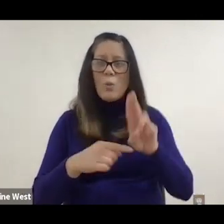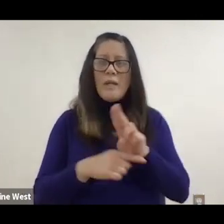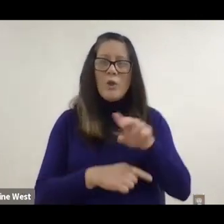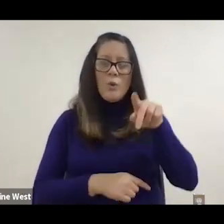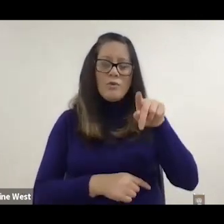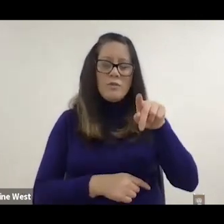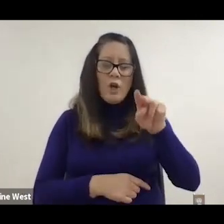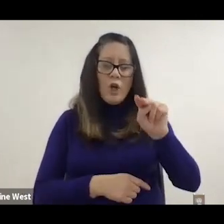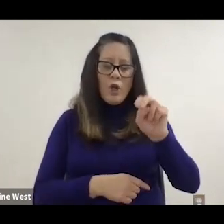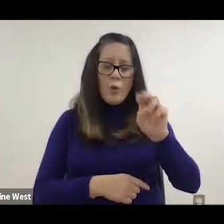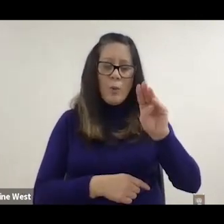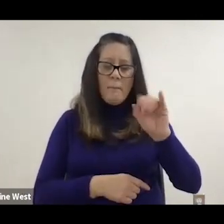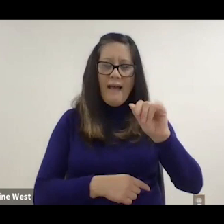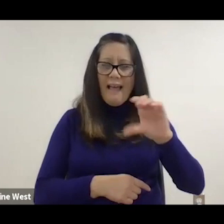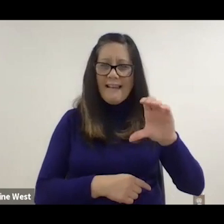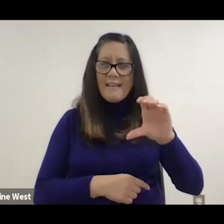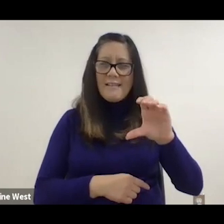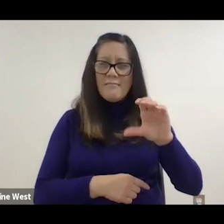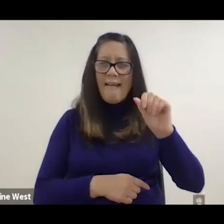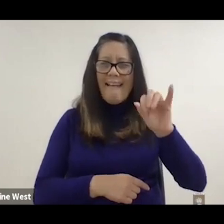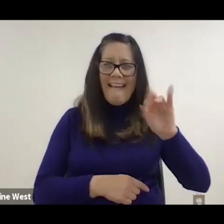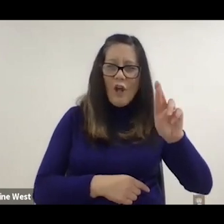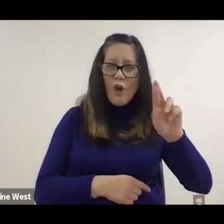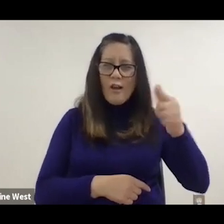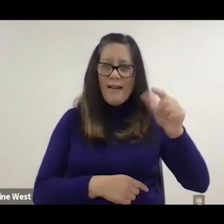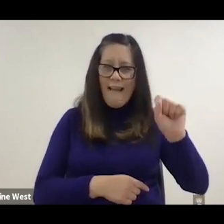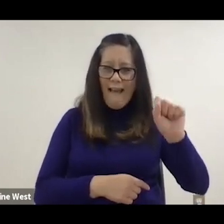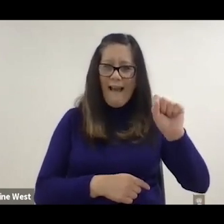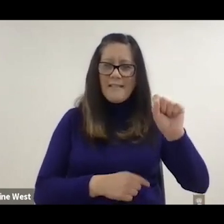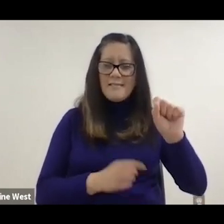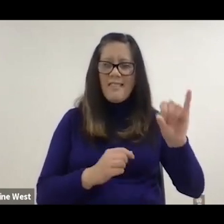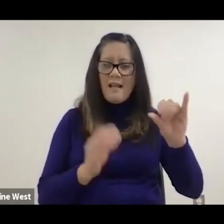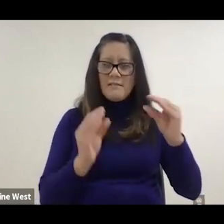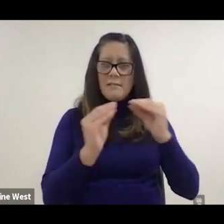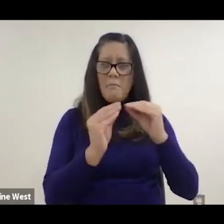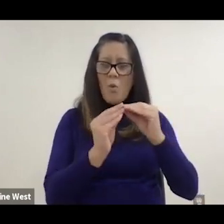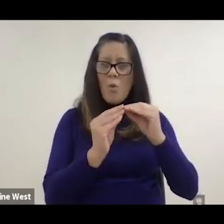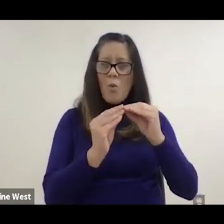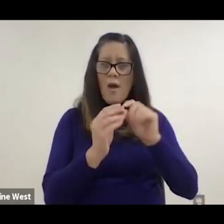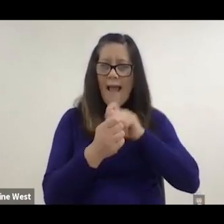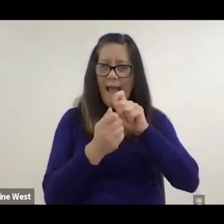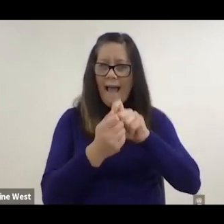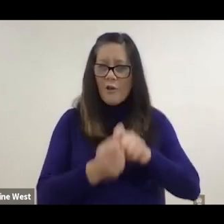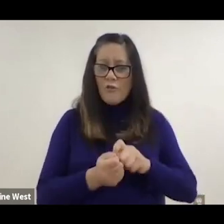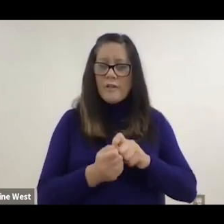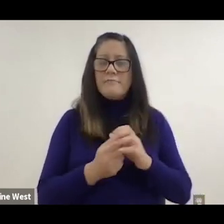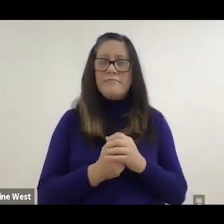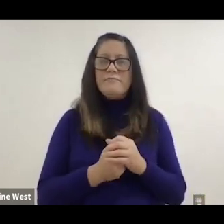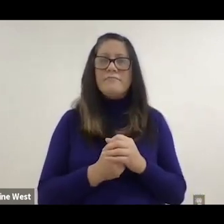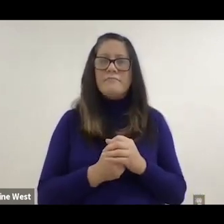that's actually more accurate than the pressure mapping system. And if you know anything about